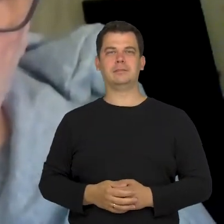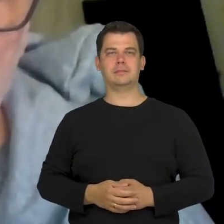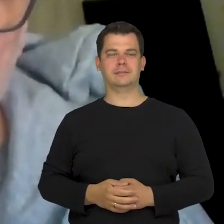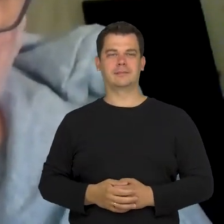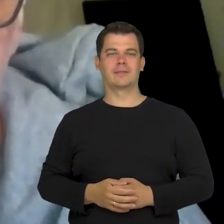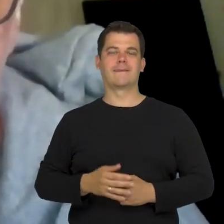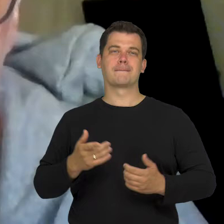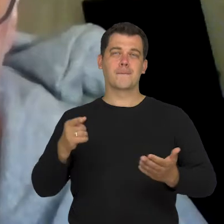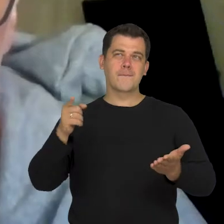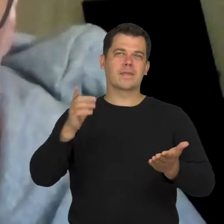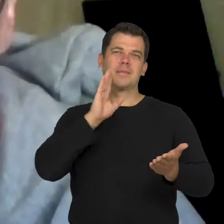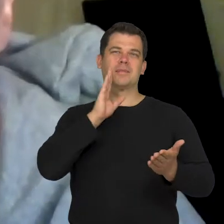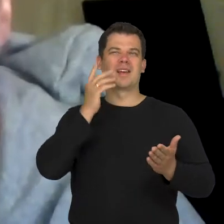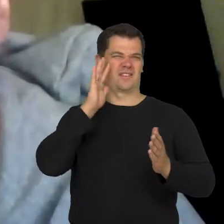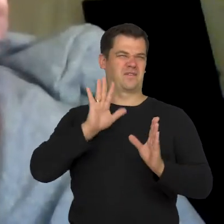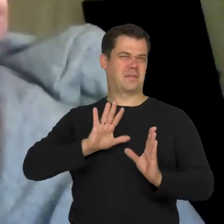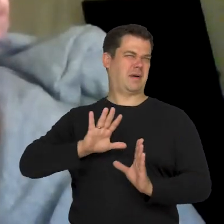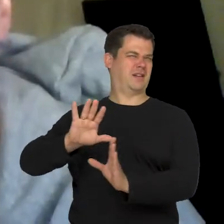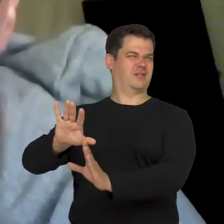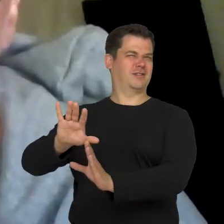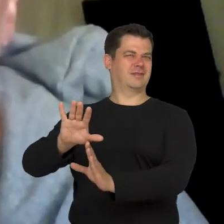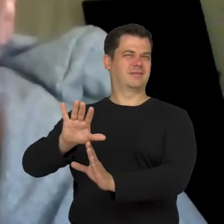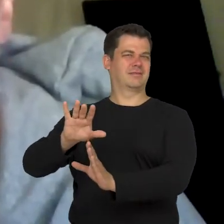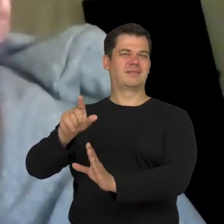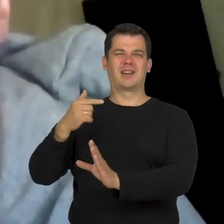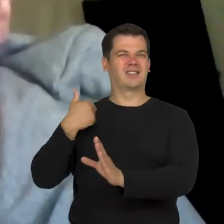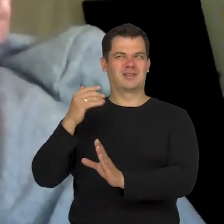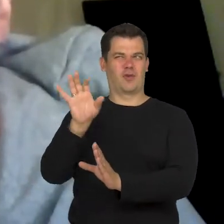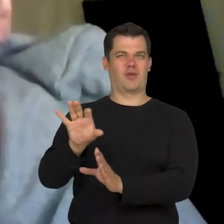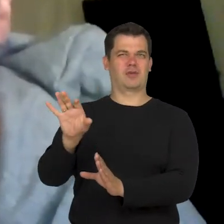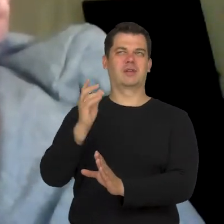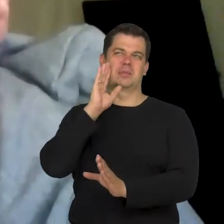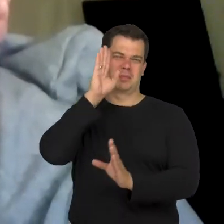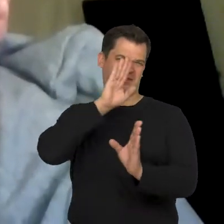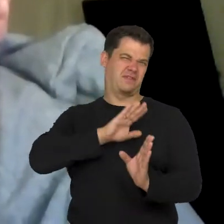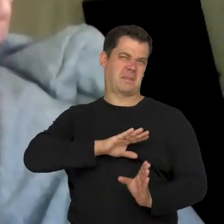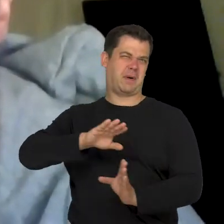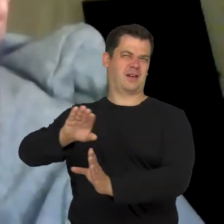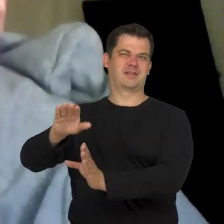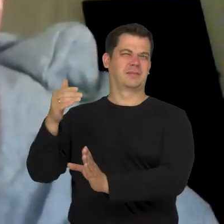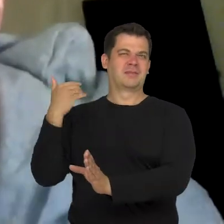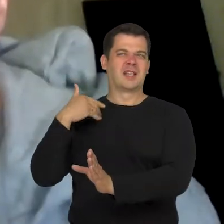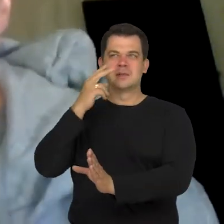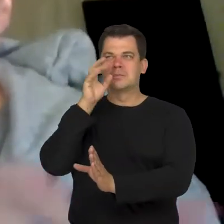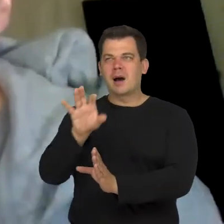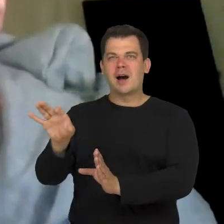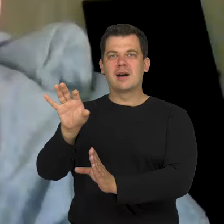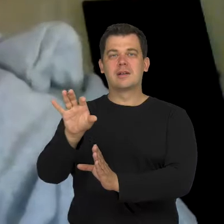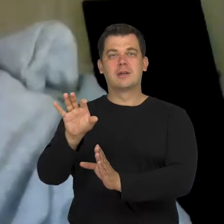This is related to a type of rejection. When we don't want to look at something we reject a part of ourselves.